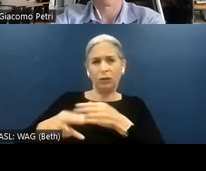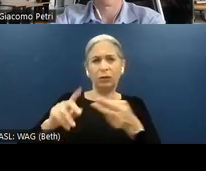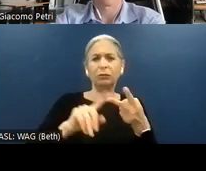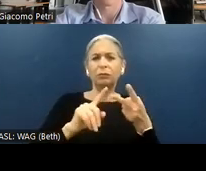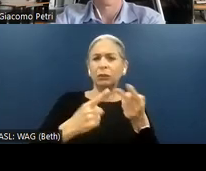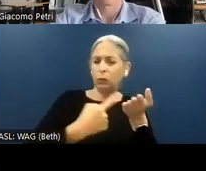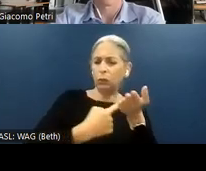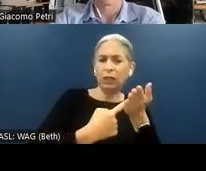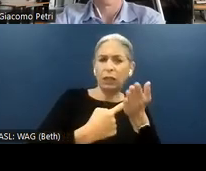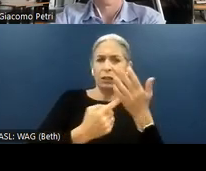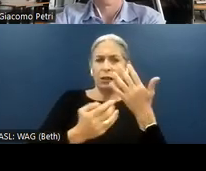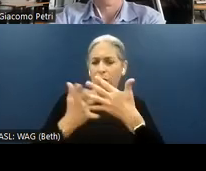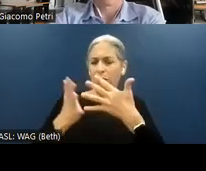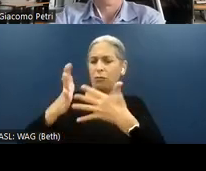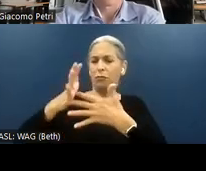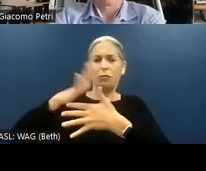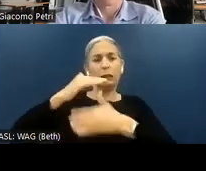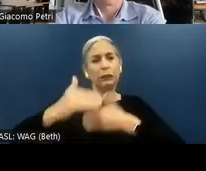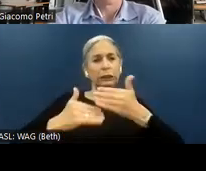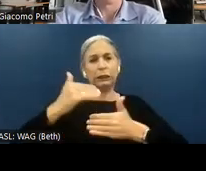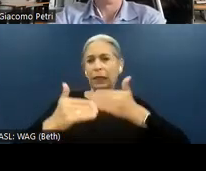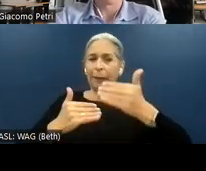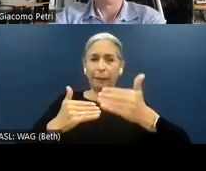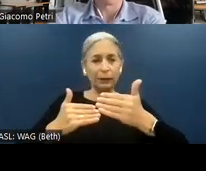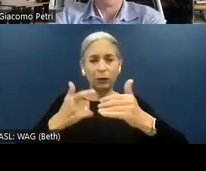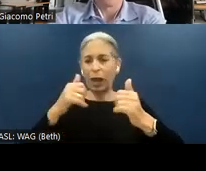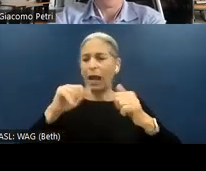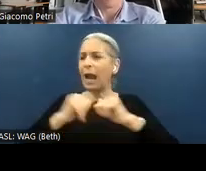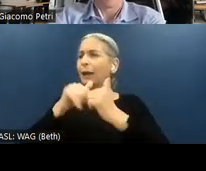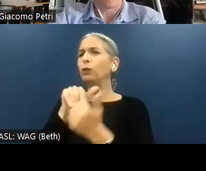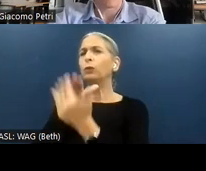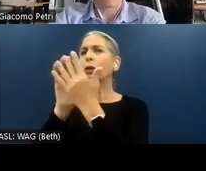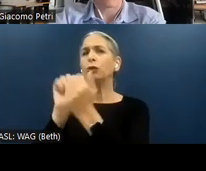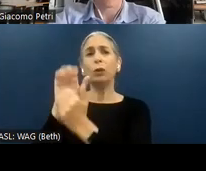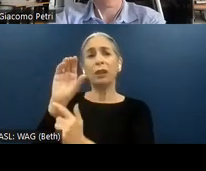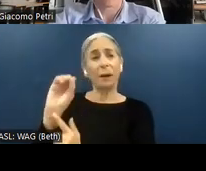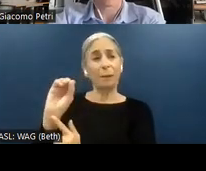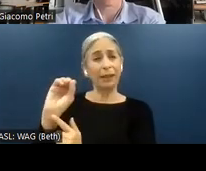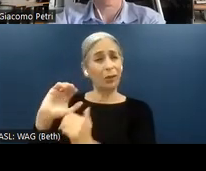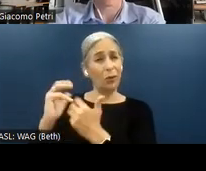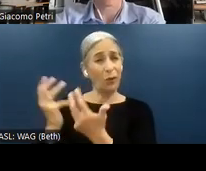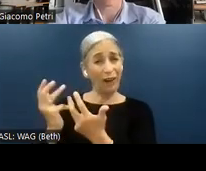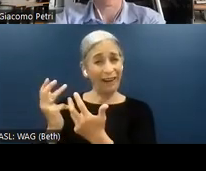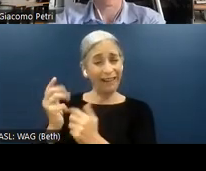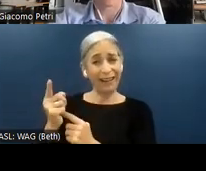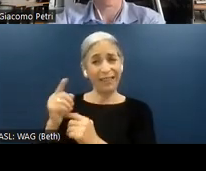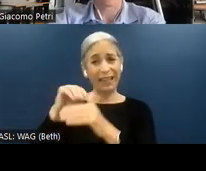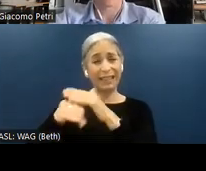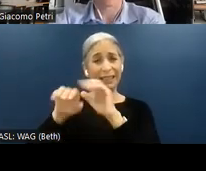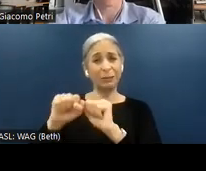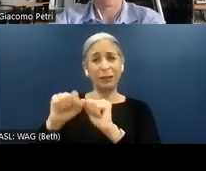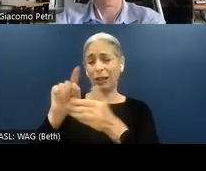preliminary steps when we approach with our companies the accessibility audit. In terms